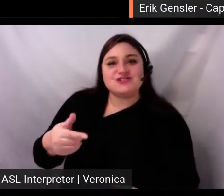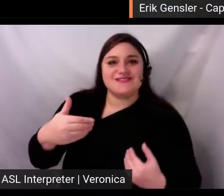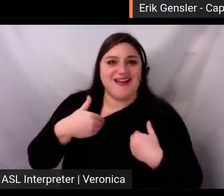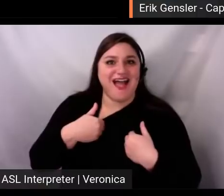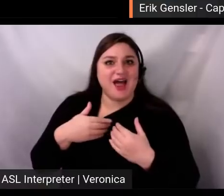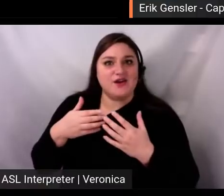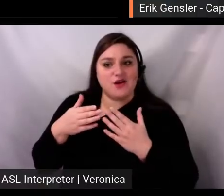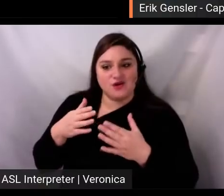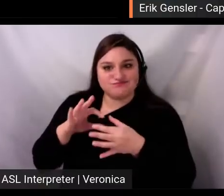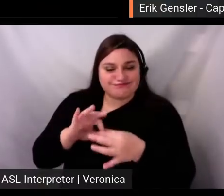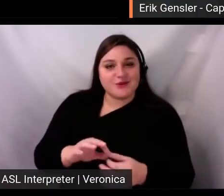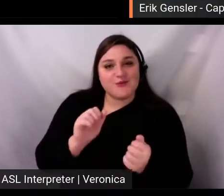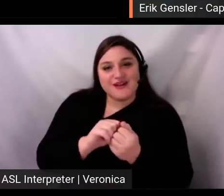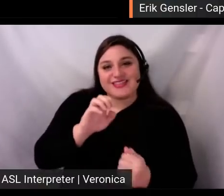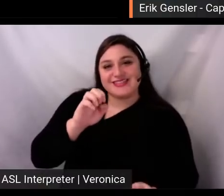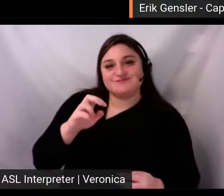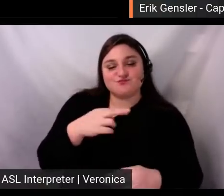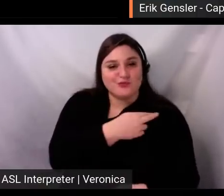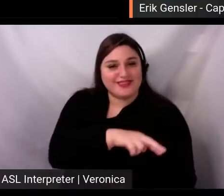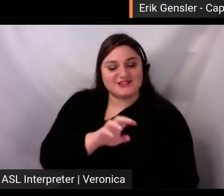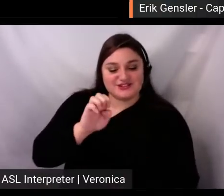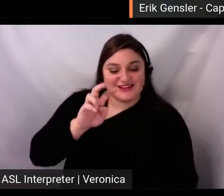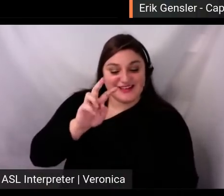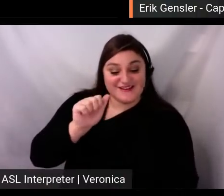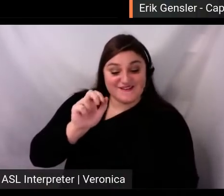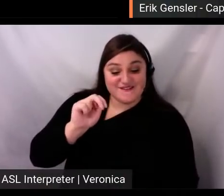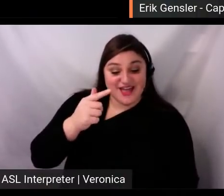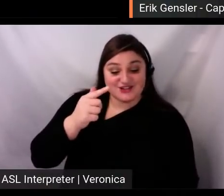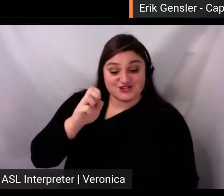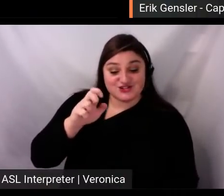see, and I mentioned yesterday, that we've even borrowed and modeled